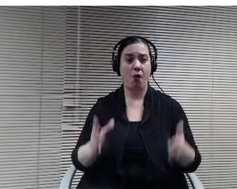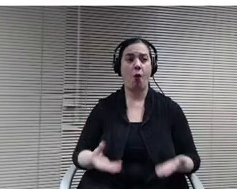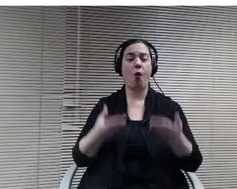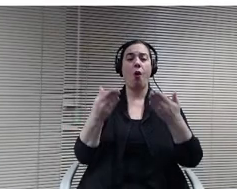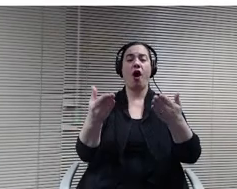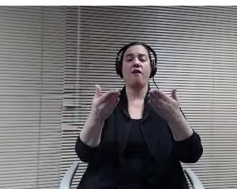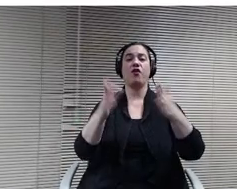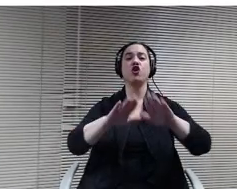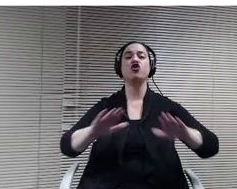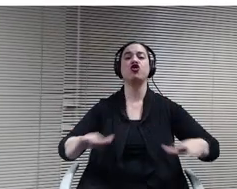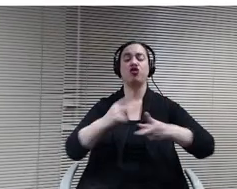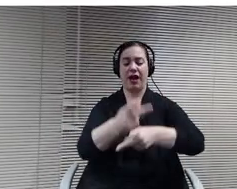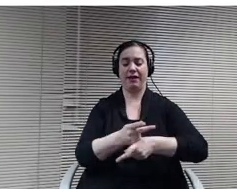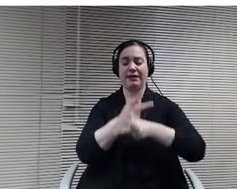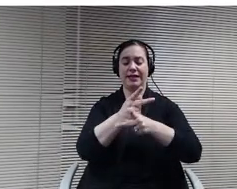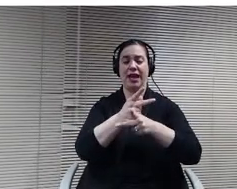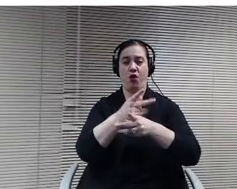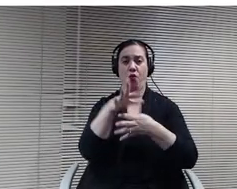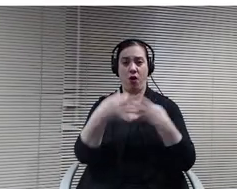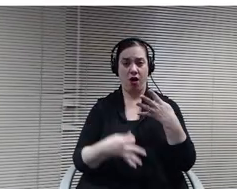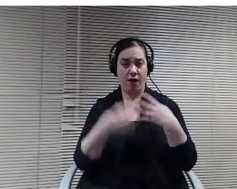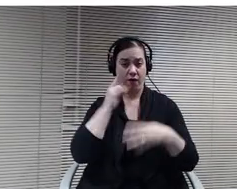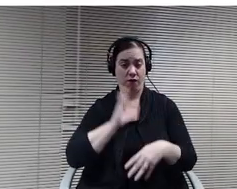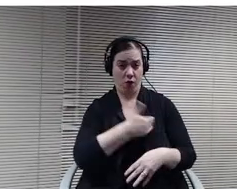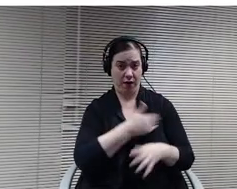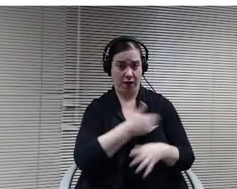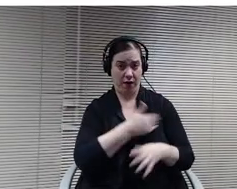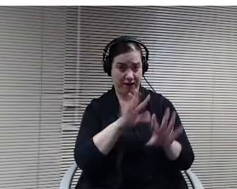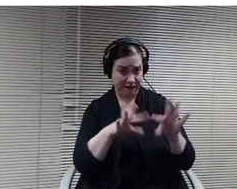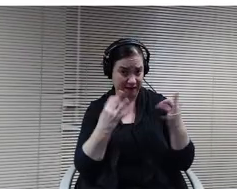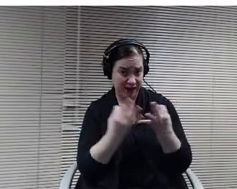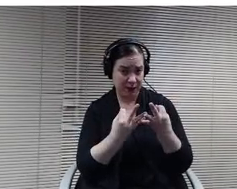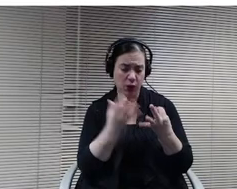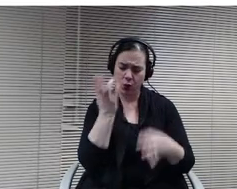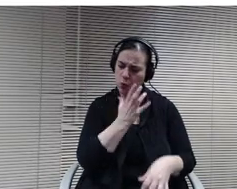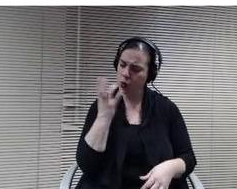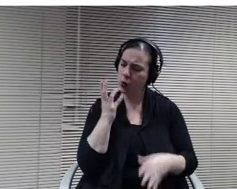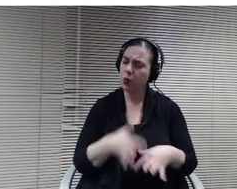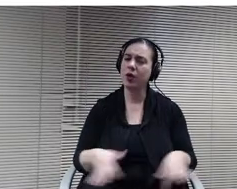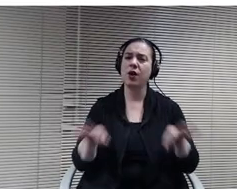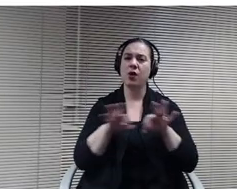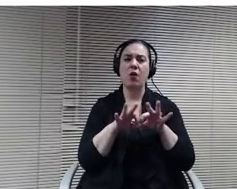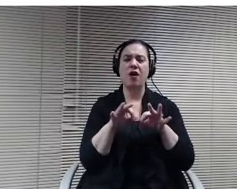has been incredibly important for families, and so I just wanted to highlight a few families that just reported how.